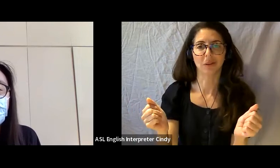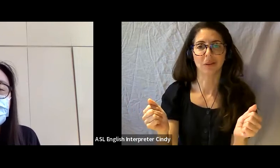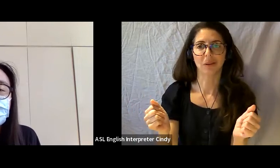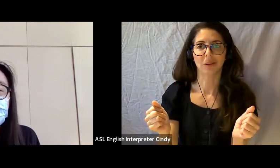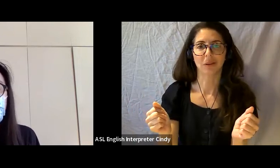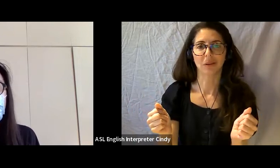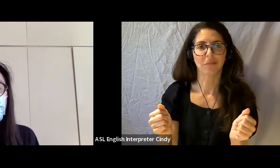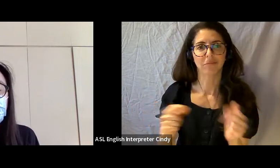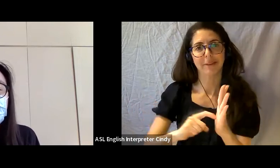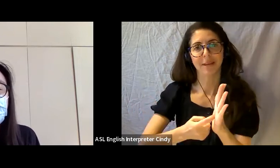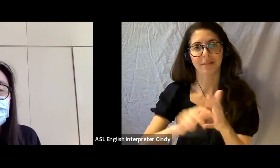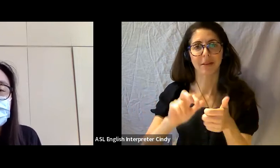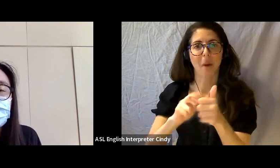the problem of disability.